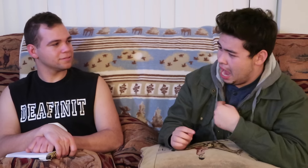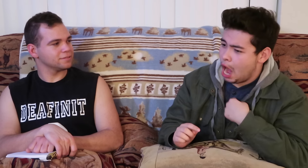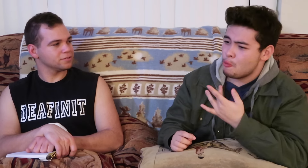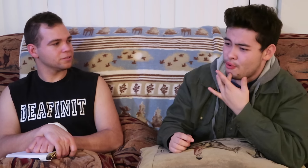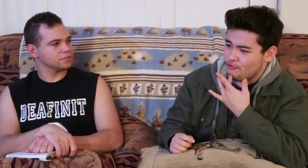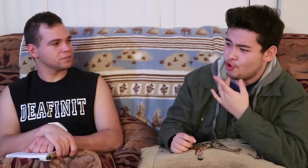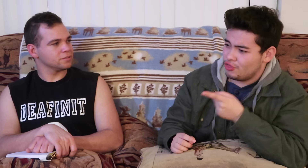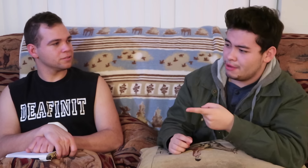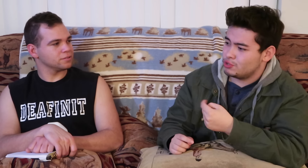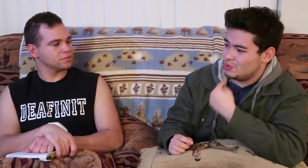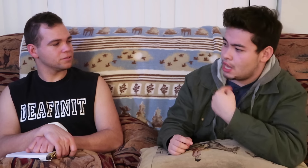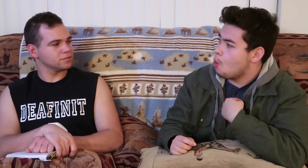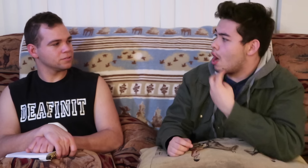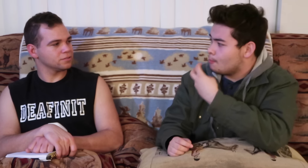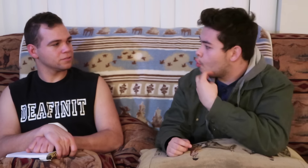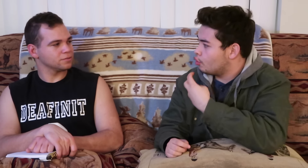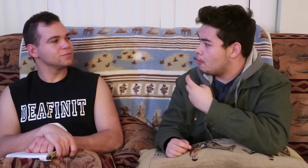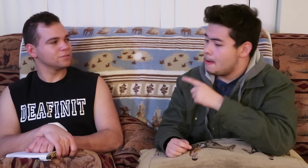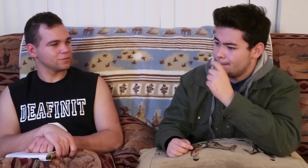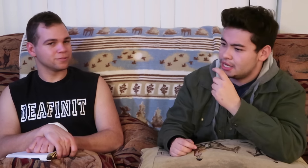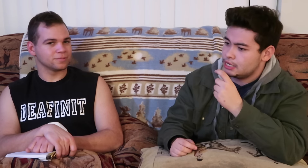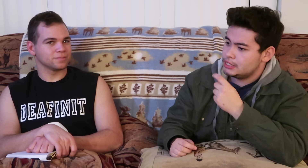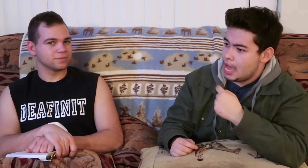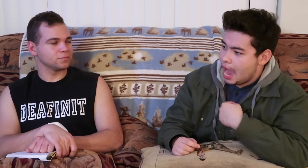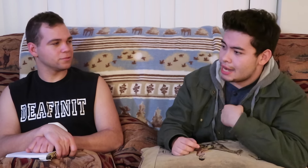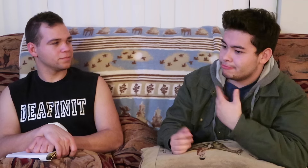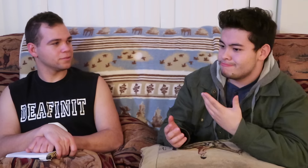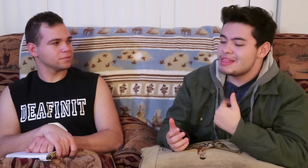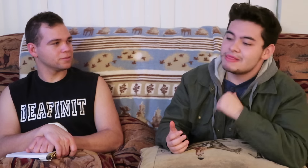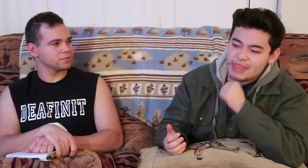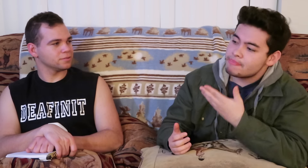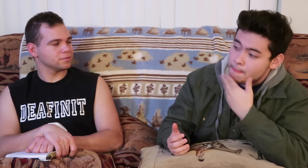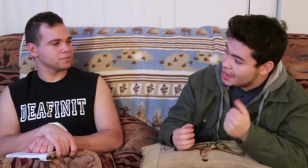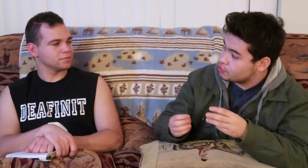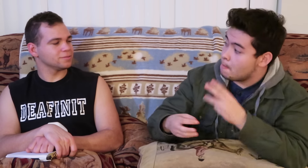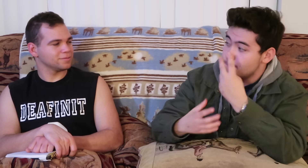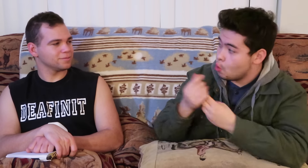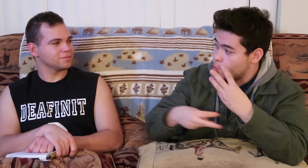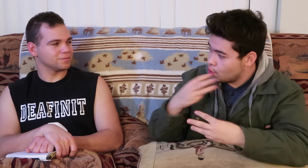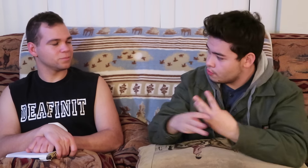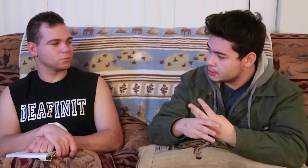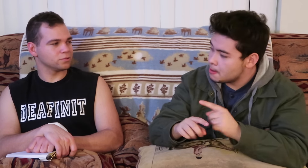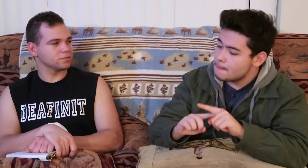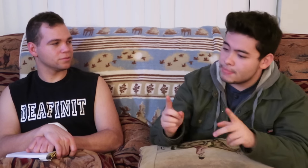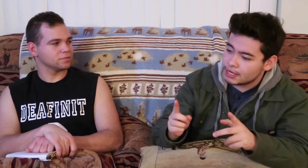i would prefer them to say "oh he's oral" because i, not the best of both worlds but